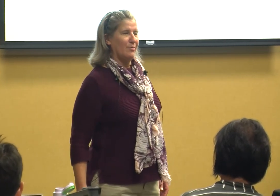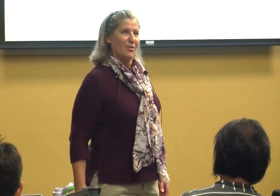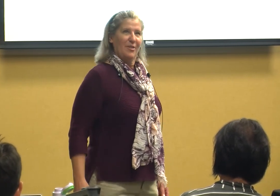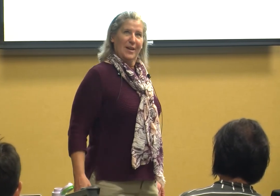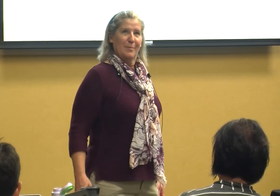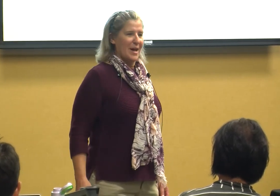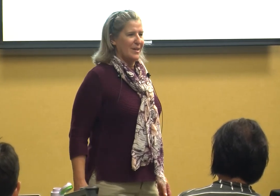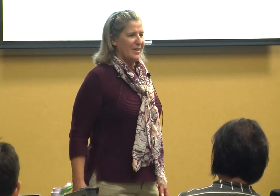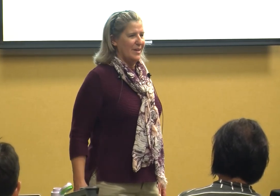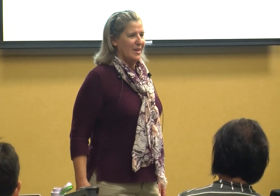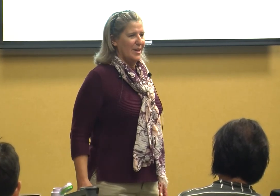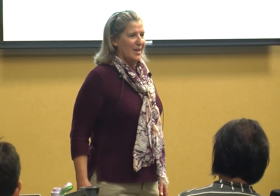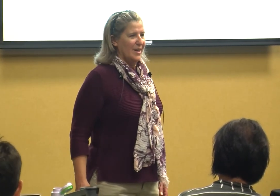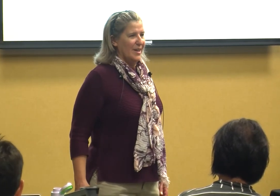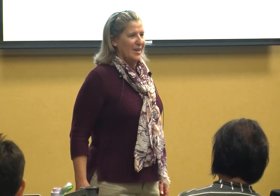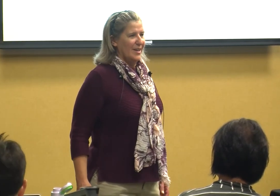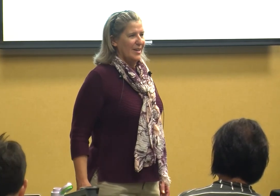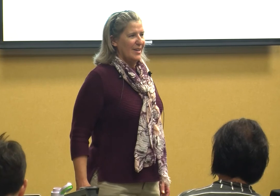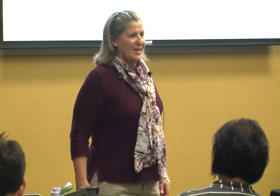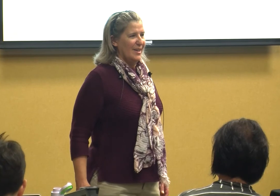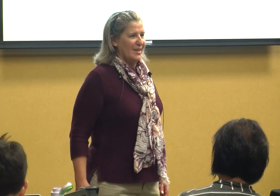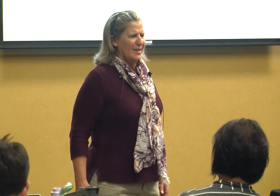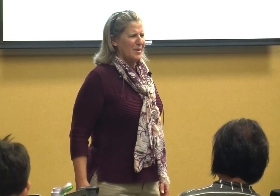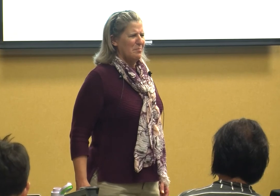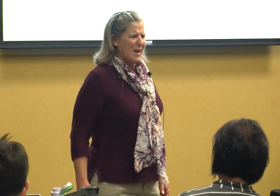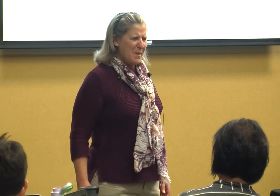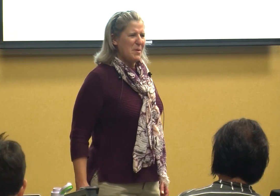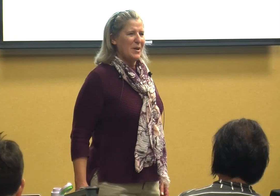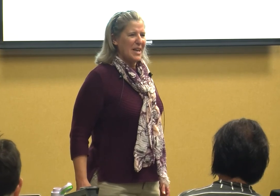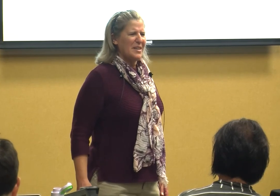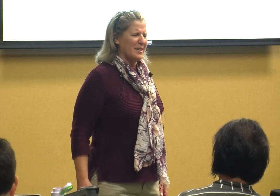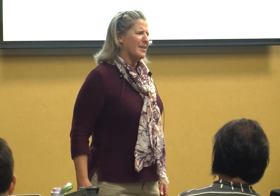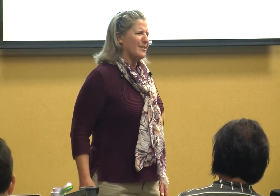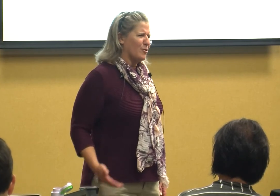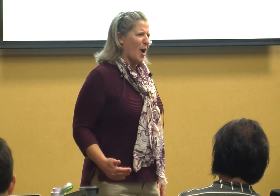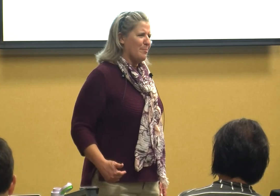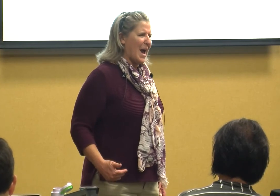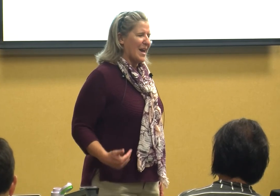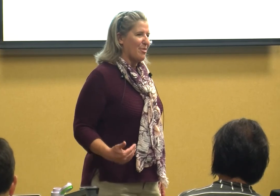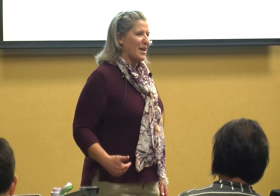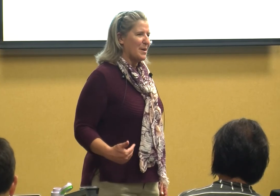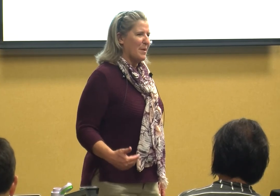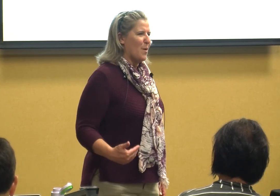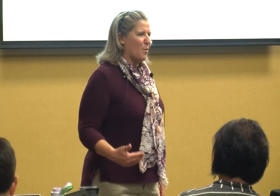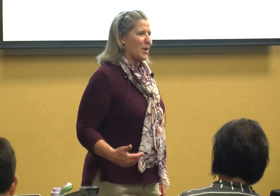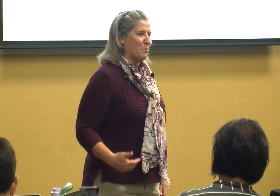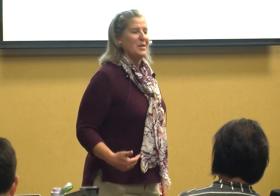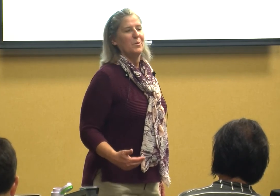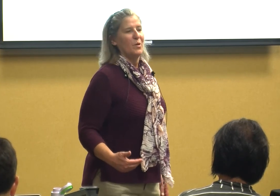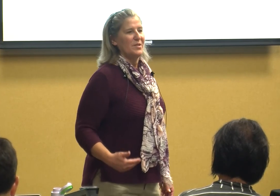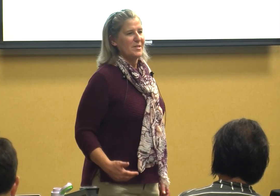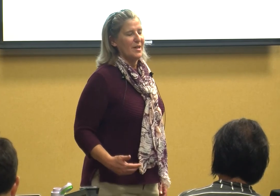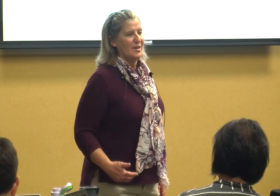you think about it maybe we need to drop back and think about what I really want this kid to